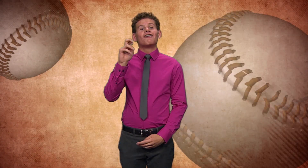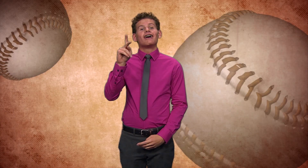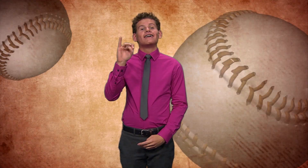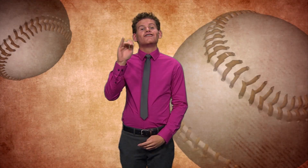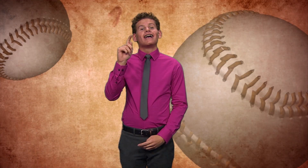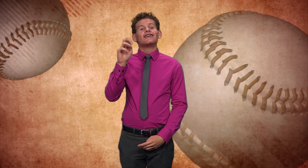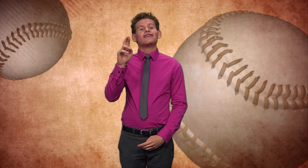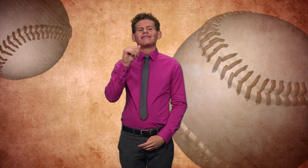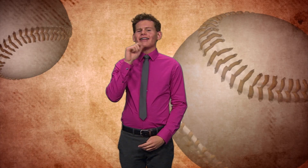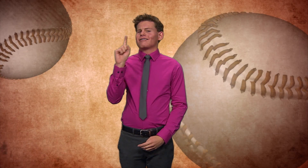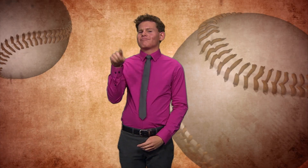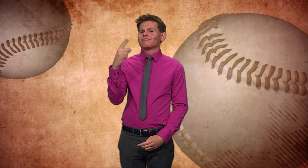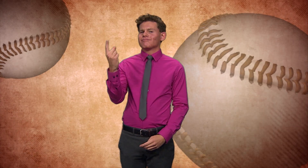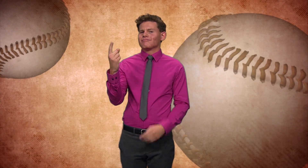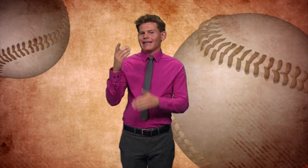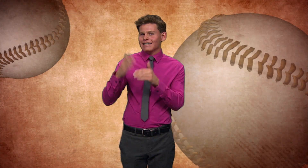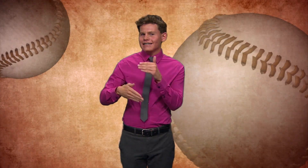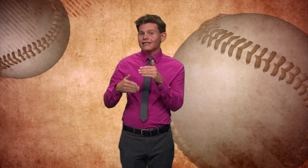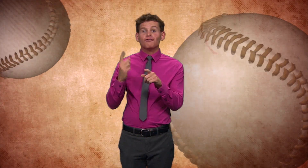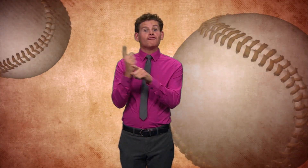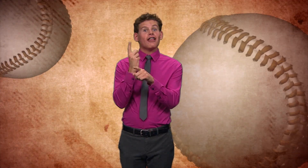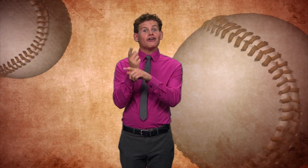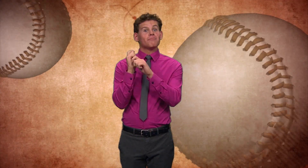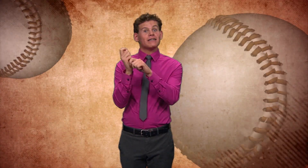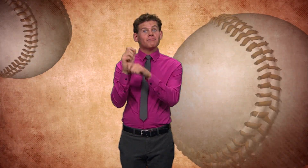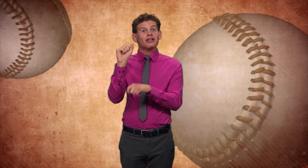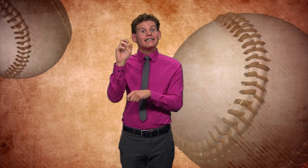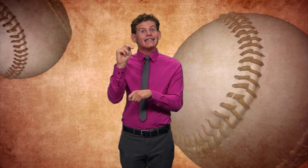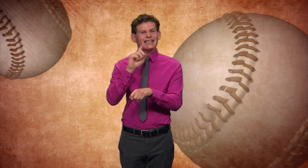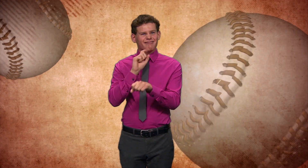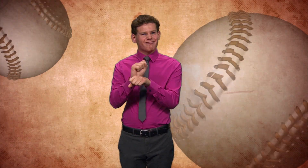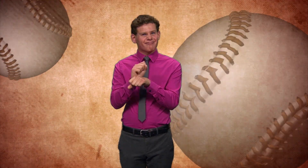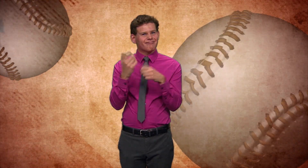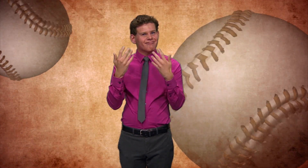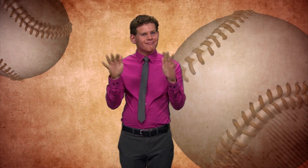Derek Jeter isn’t the only thing ending. Regular Baseball Season is finished and the